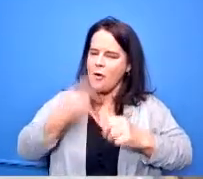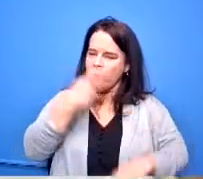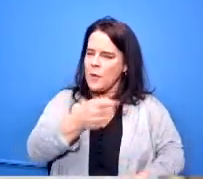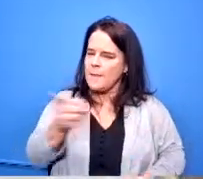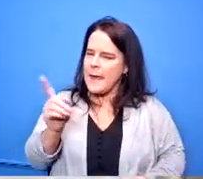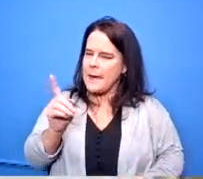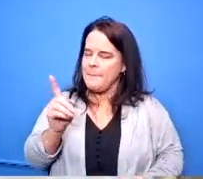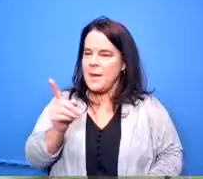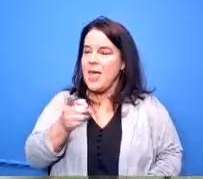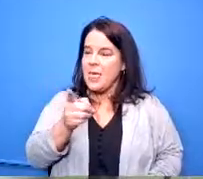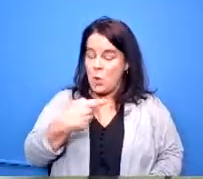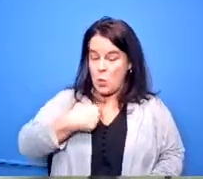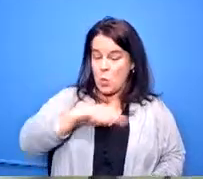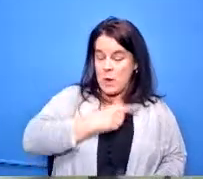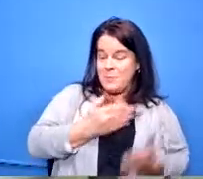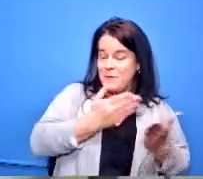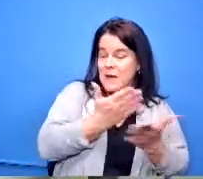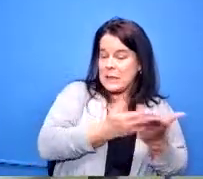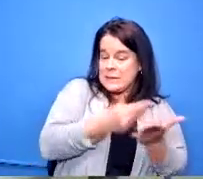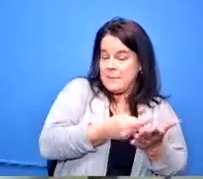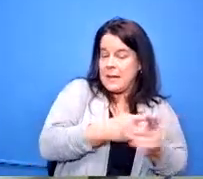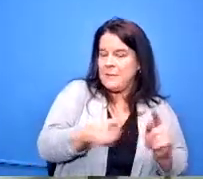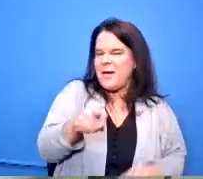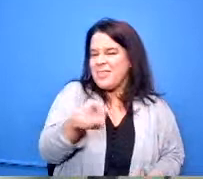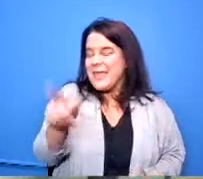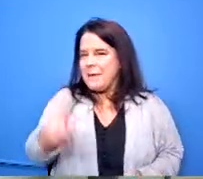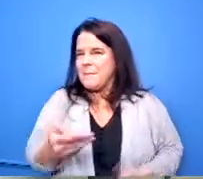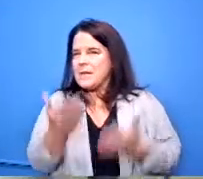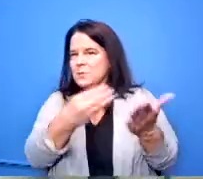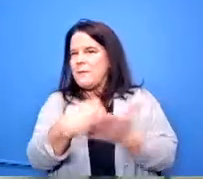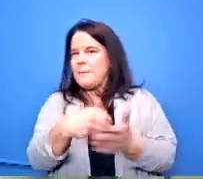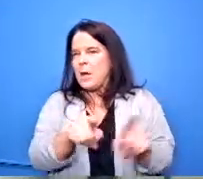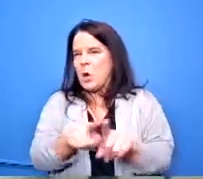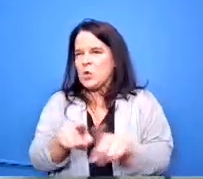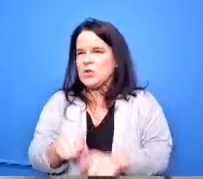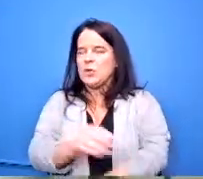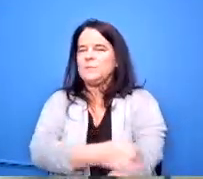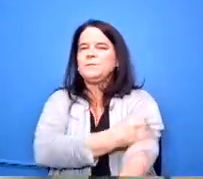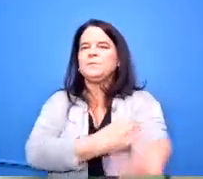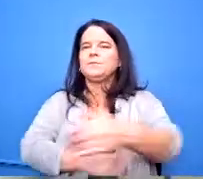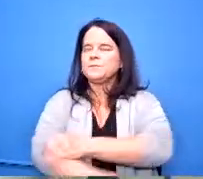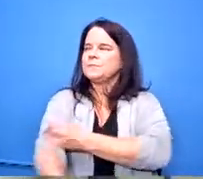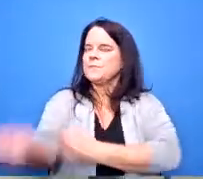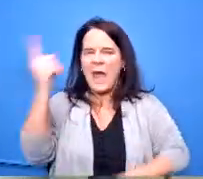but they also have to provide and fund as well i think too dr goodwin one of the things that